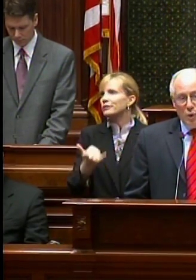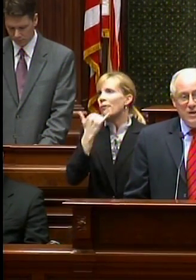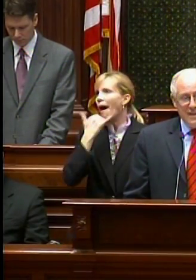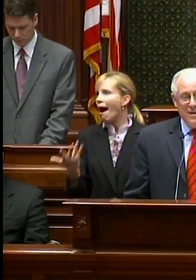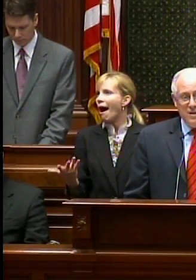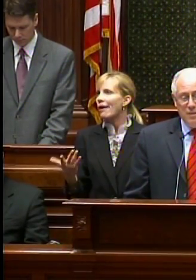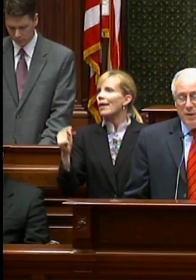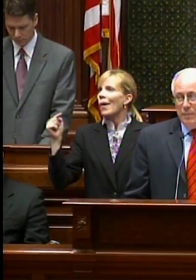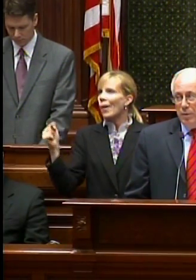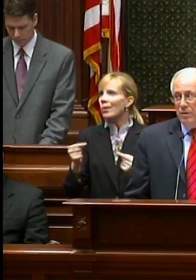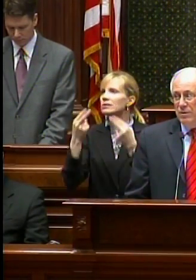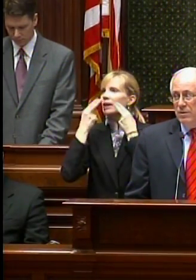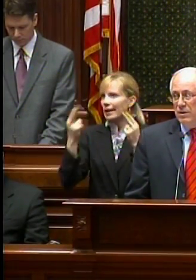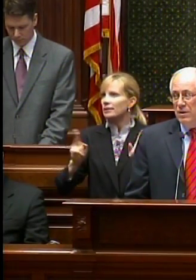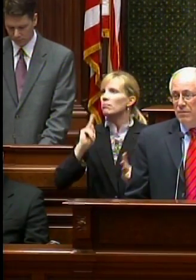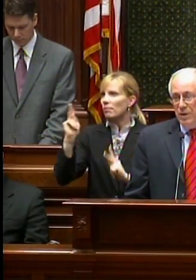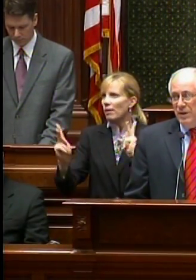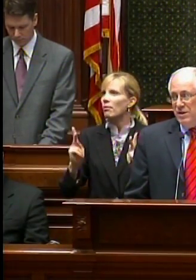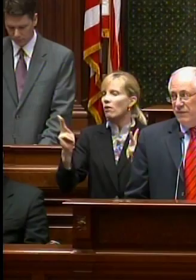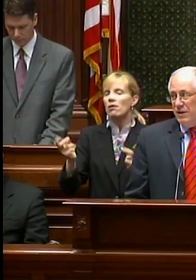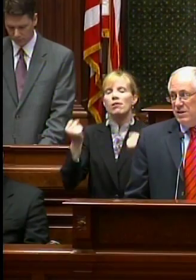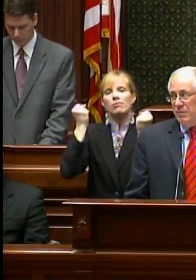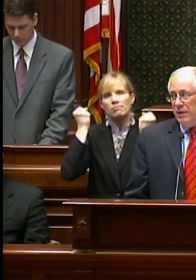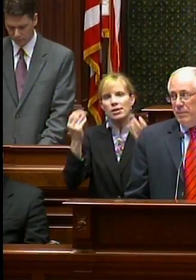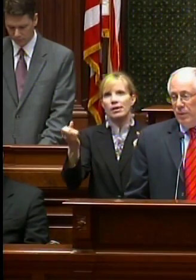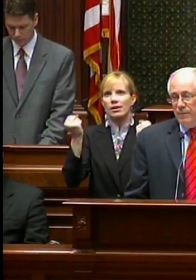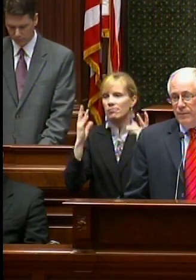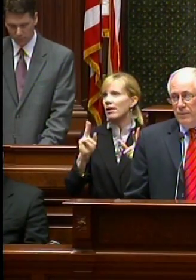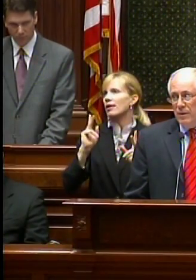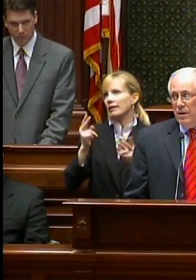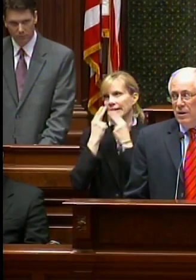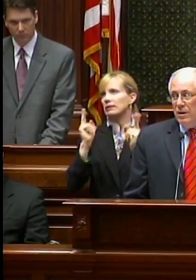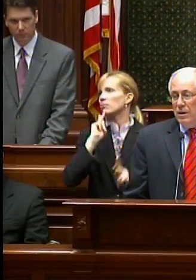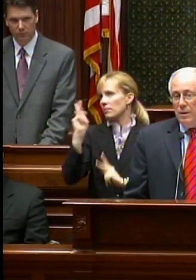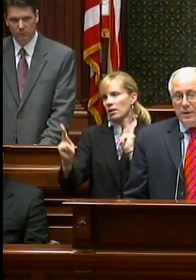hurts innocent people. Milllions of innocent people.